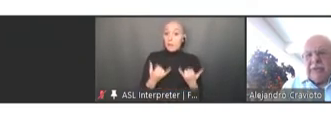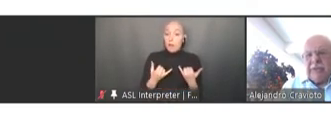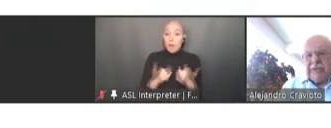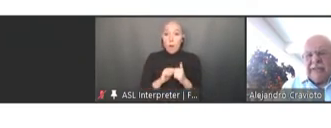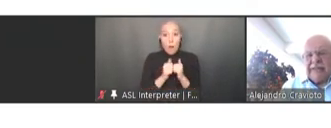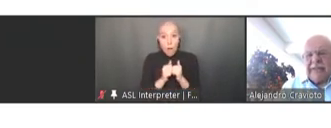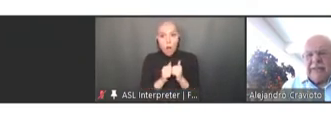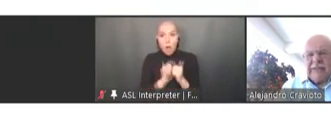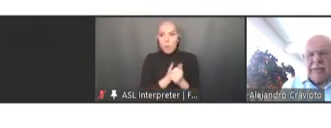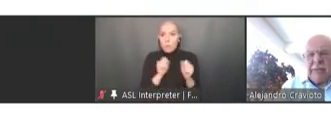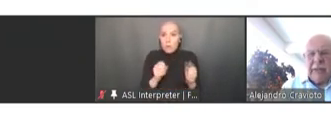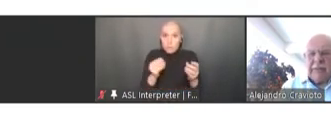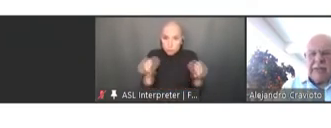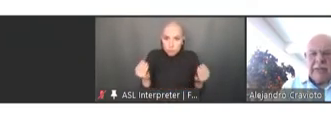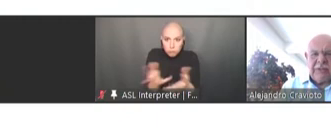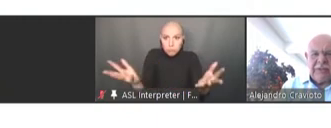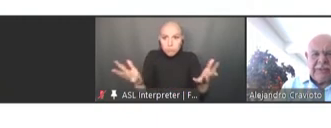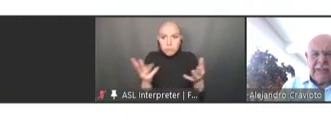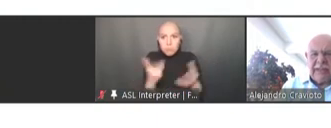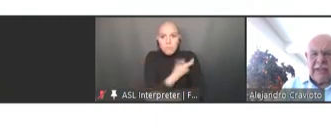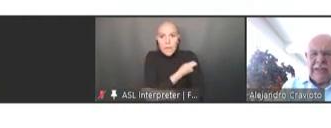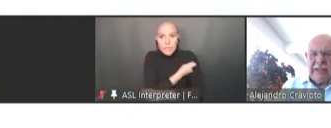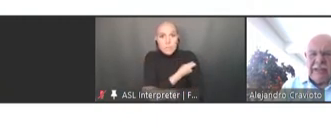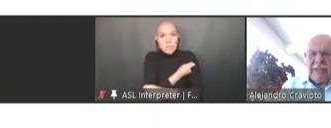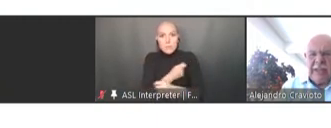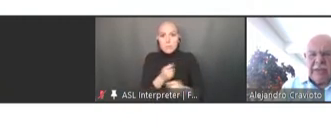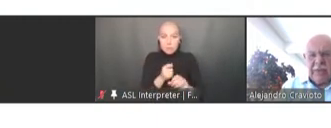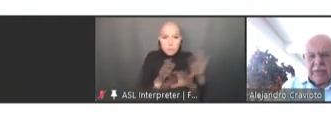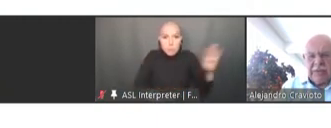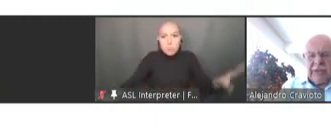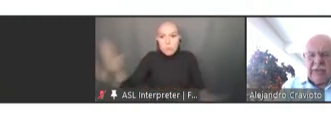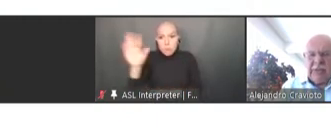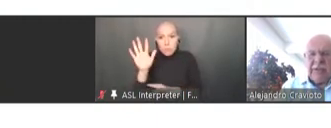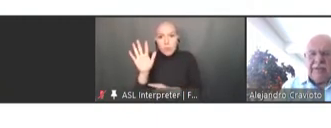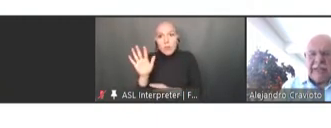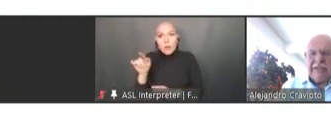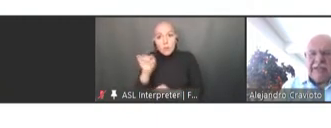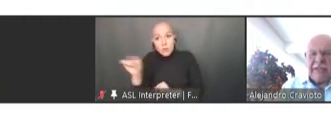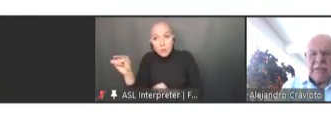these vaccines throughout the countries that are in need to continue their vaccination